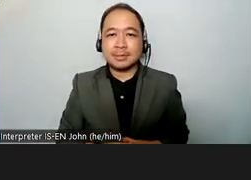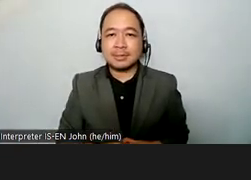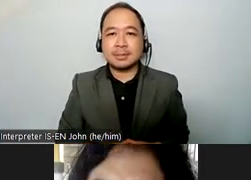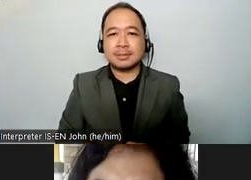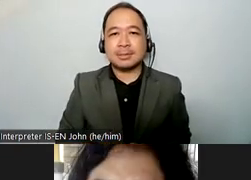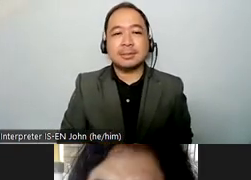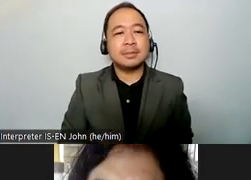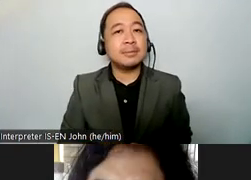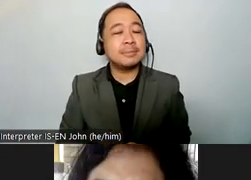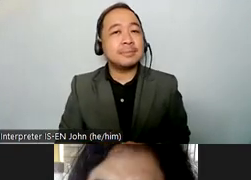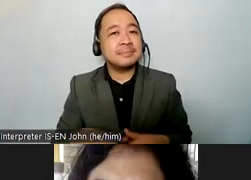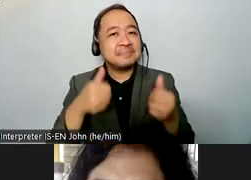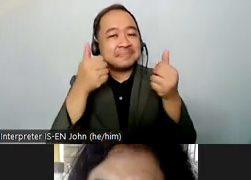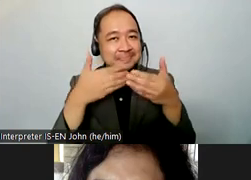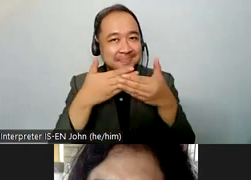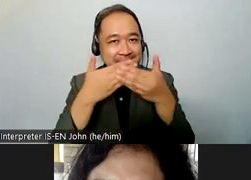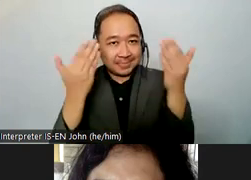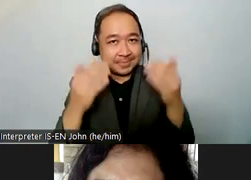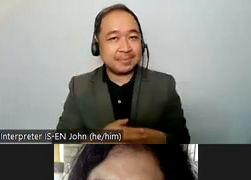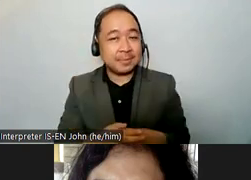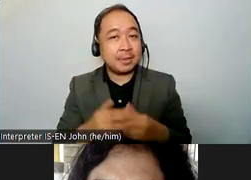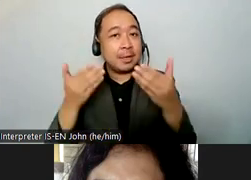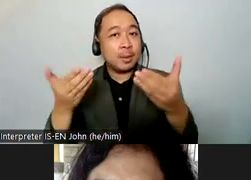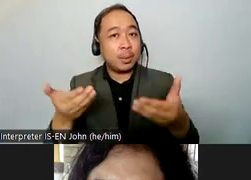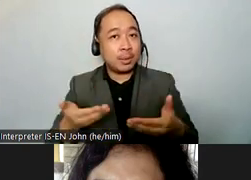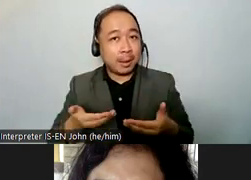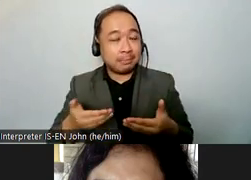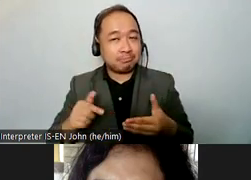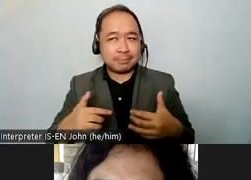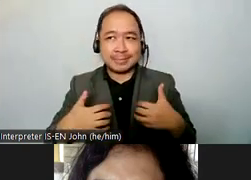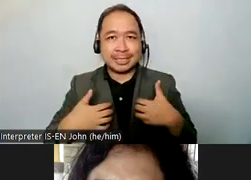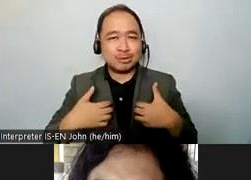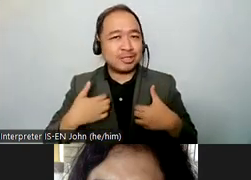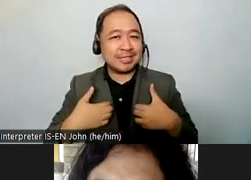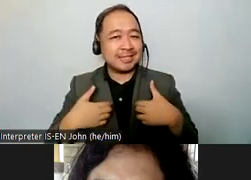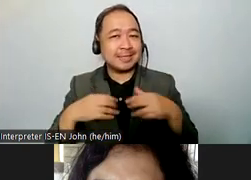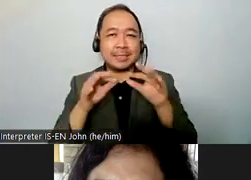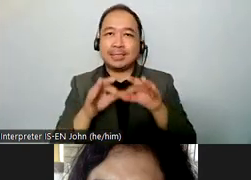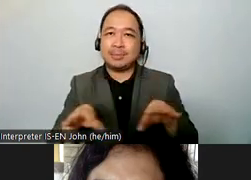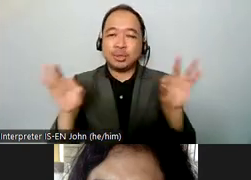good day uh welcome everyone to this interesting and important panel discussion about knowledge